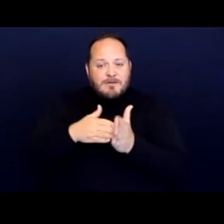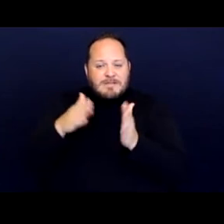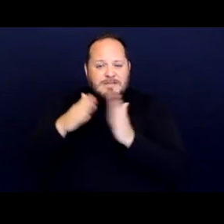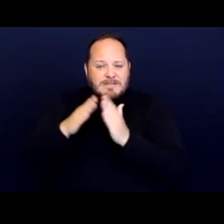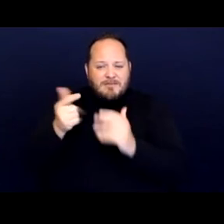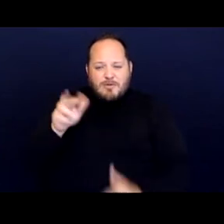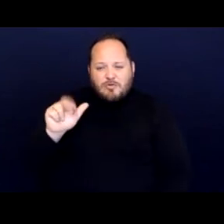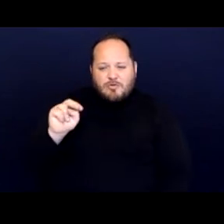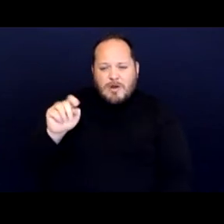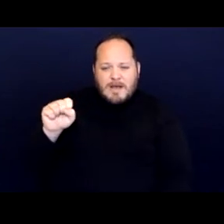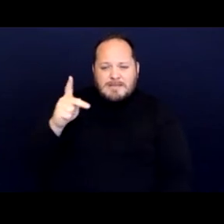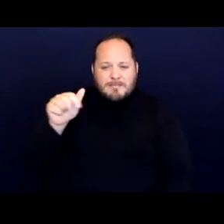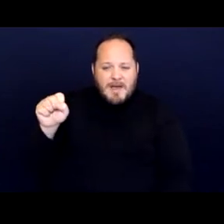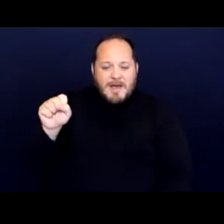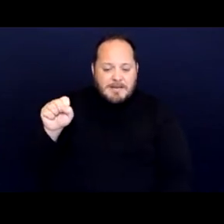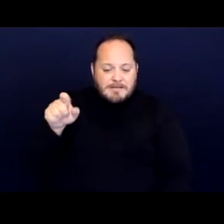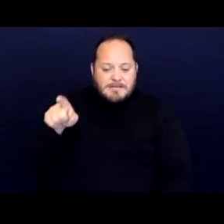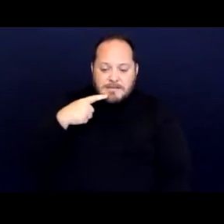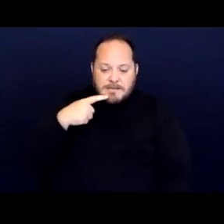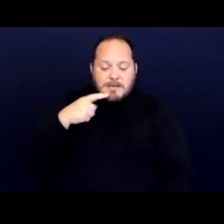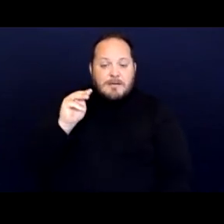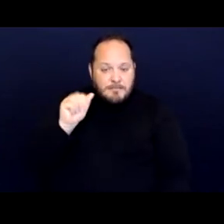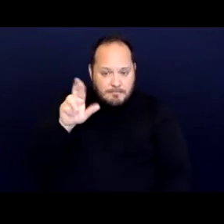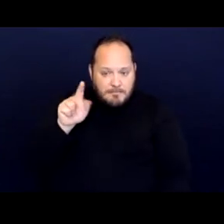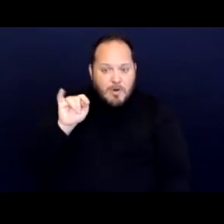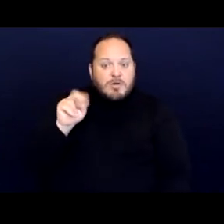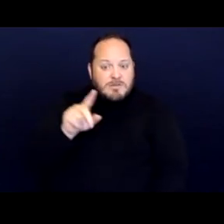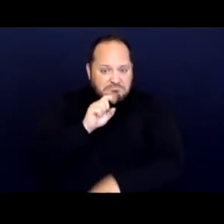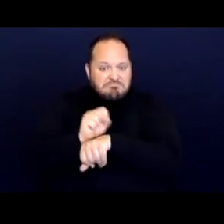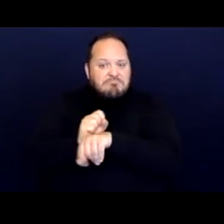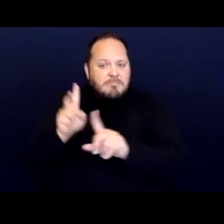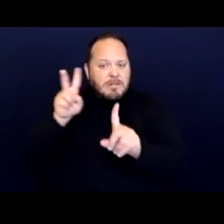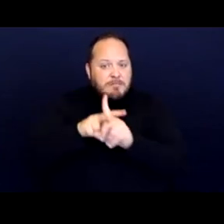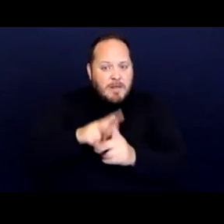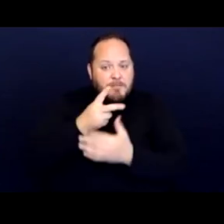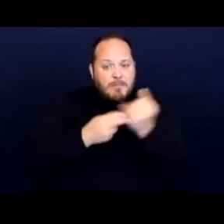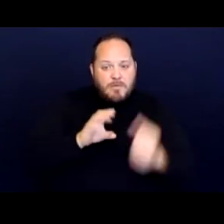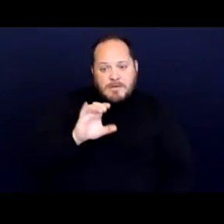for example, says that Martin does apply to civil and criminal enforcement.